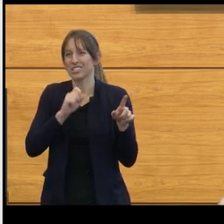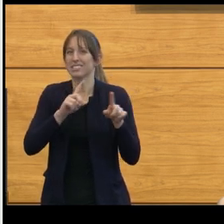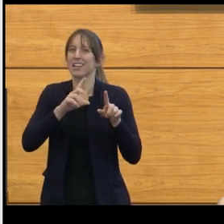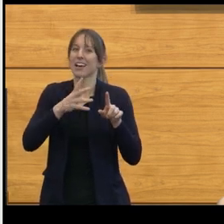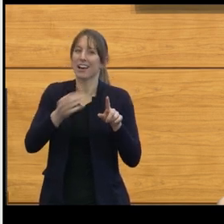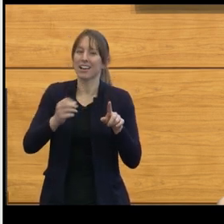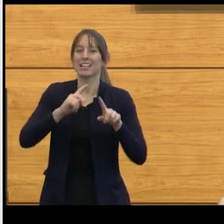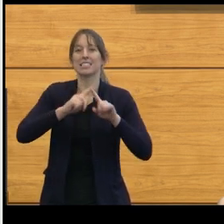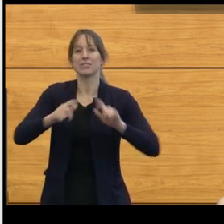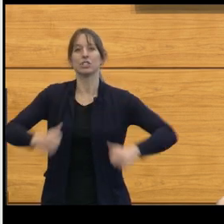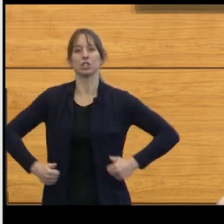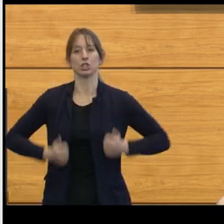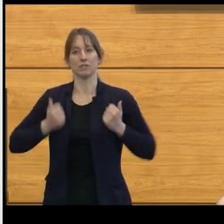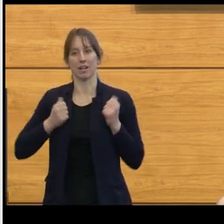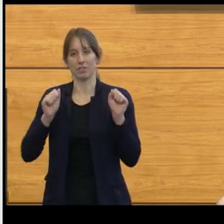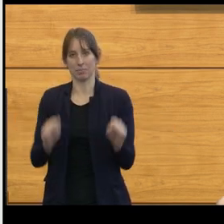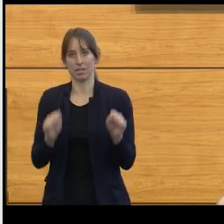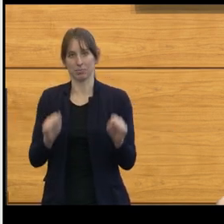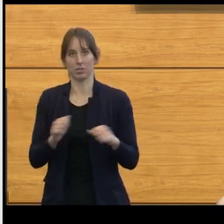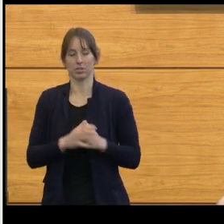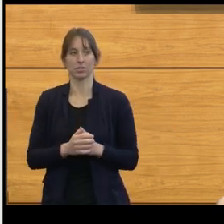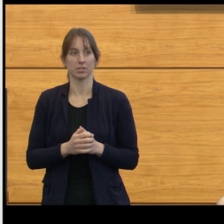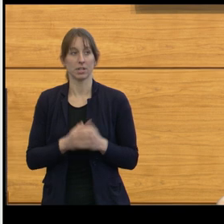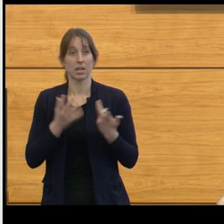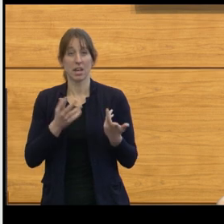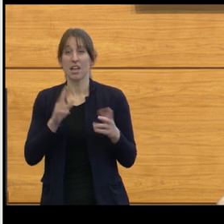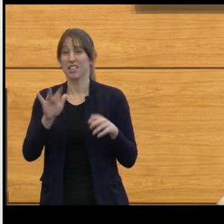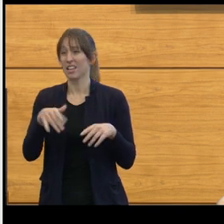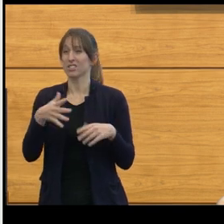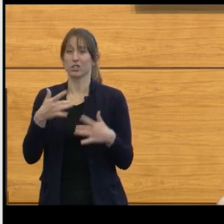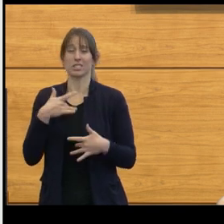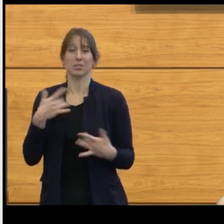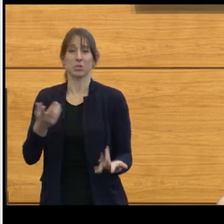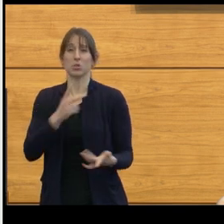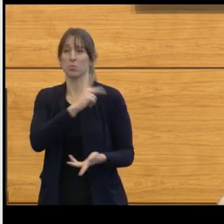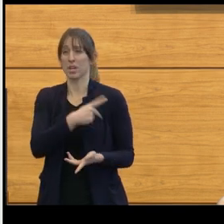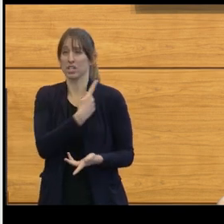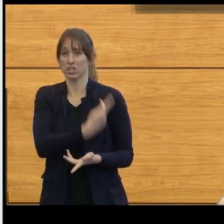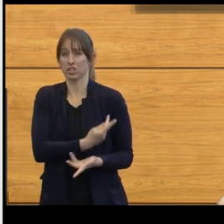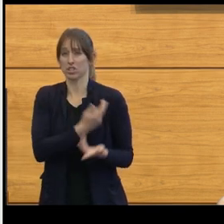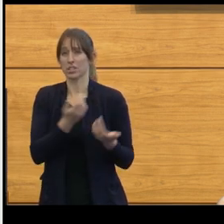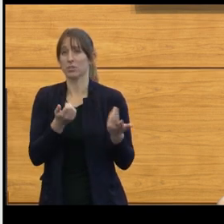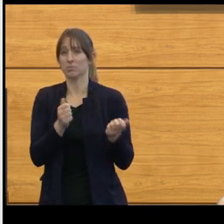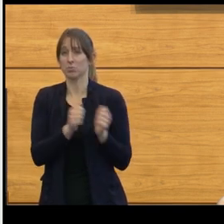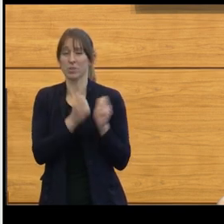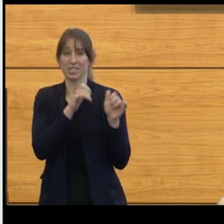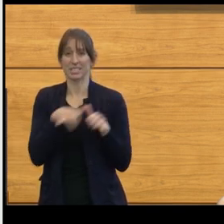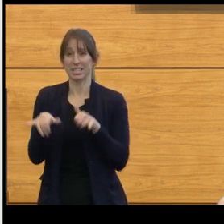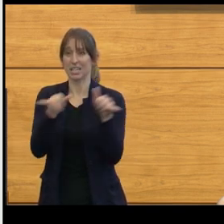Here is a typical patient with a standard risk medulloblastoma. They're gonna do very well with therapy,